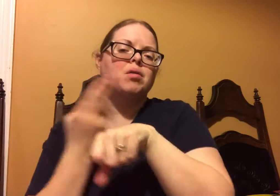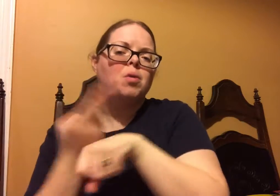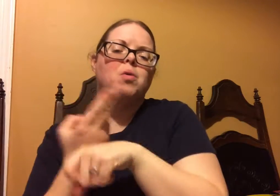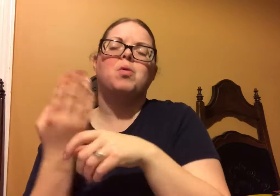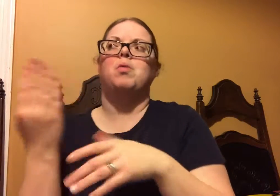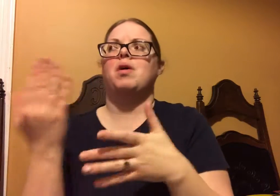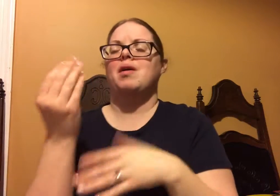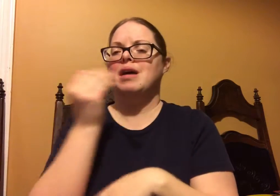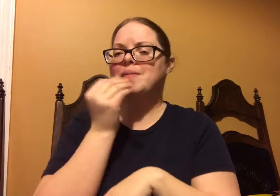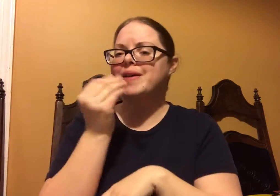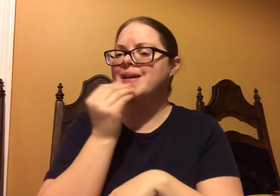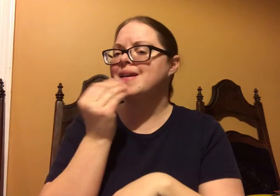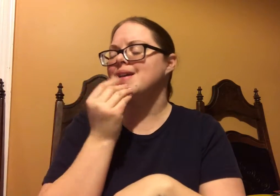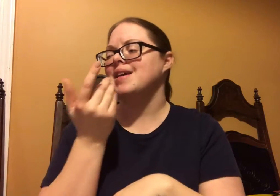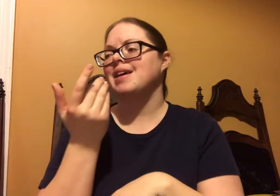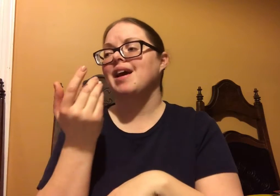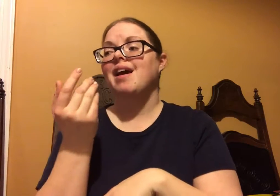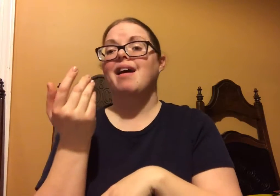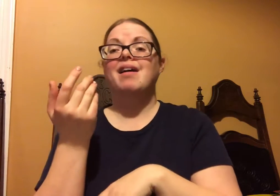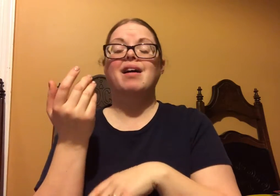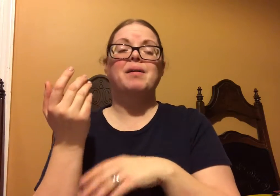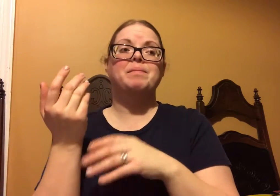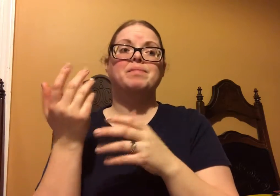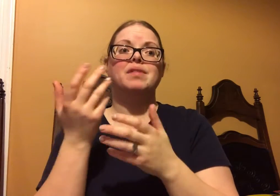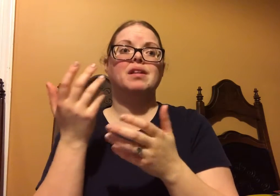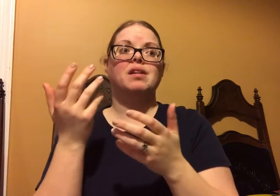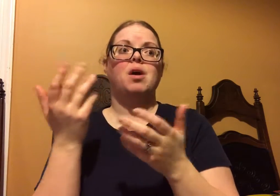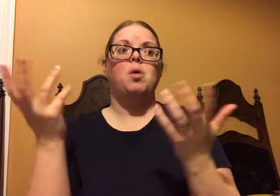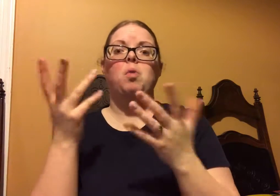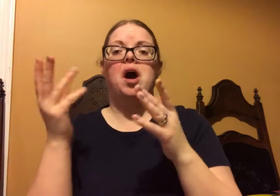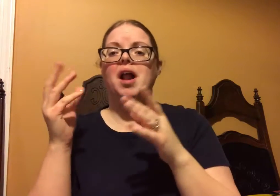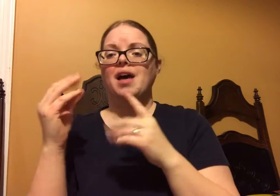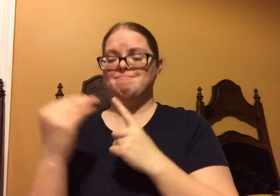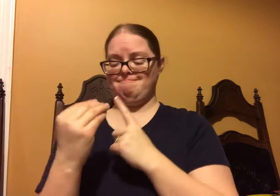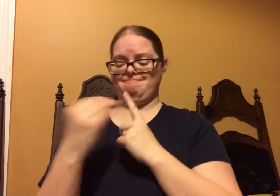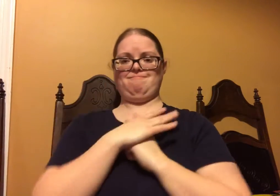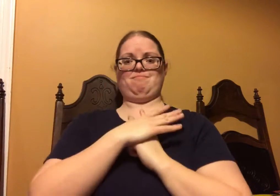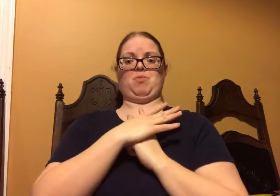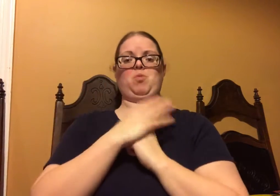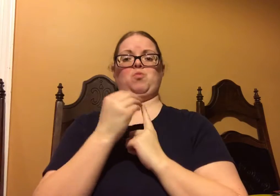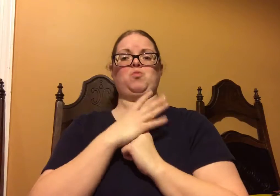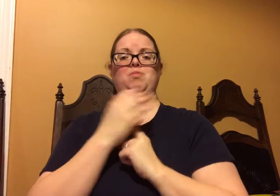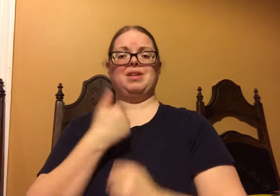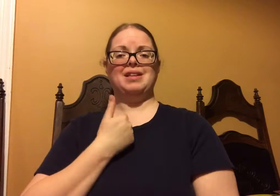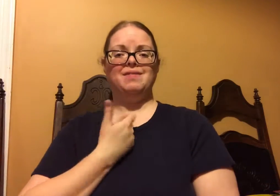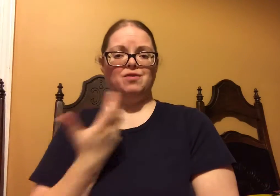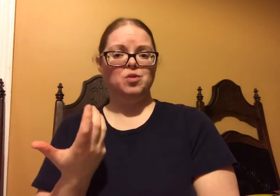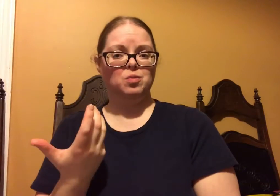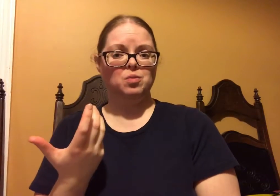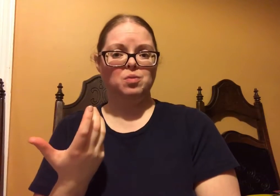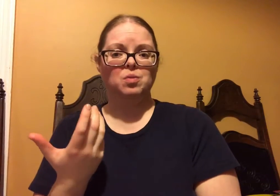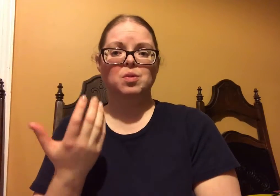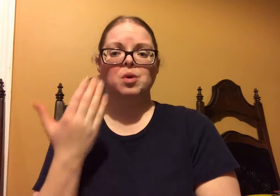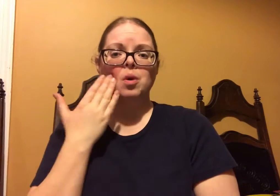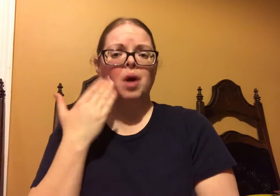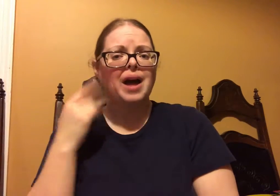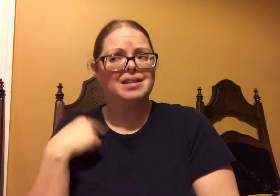I needed careful about what I was using, what I was eating...how the things were influencing